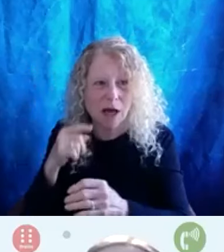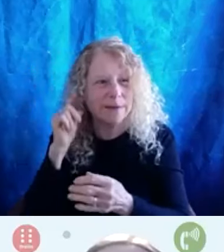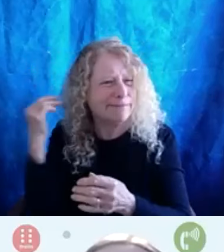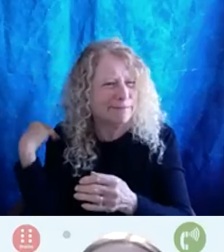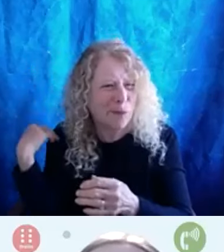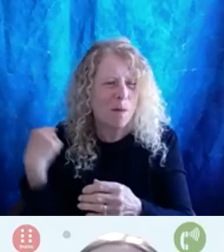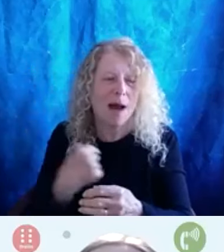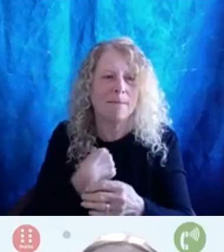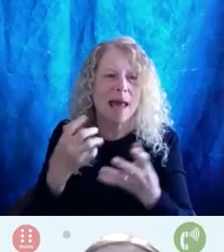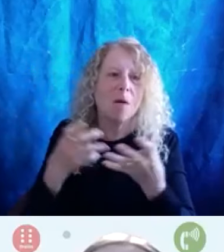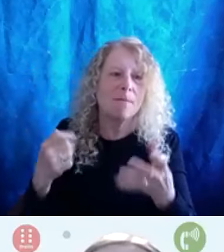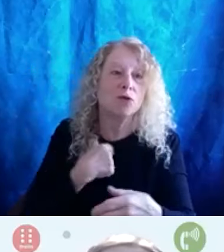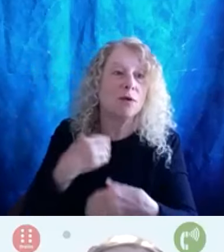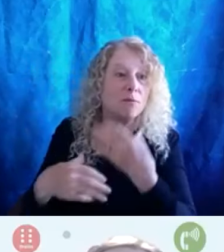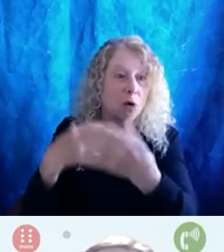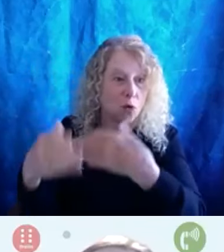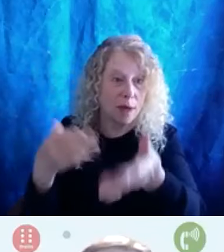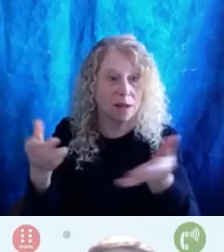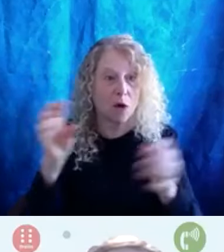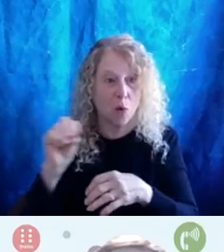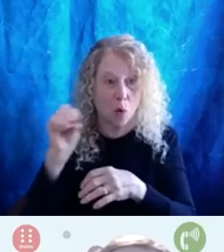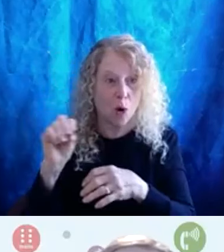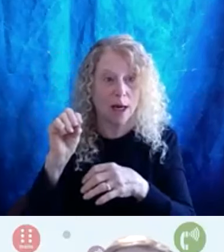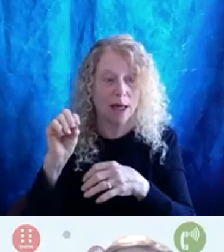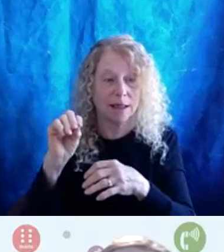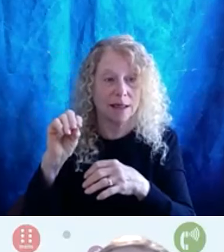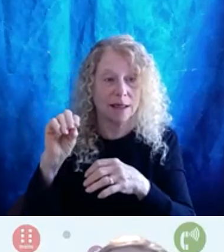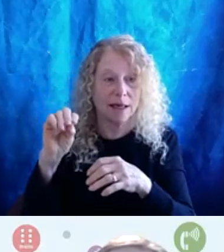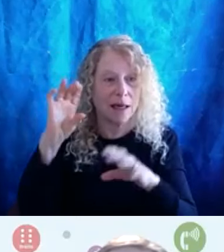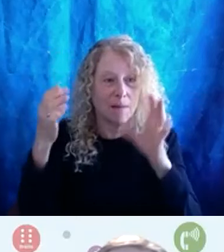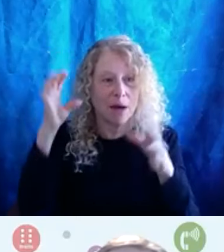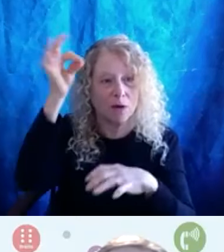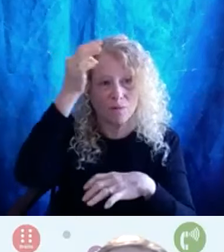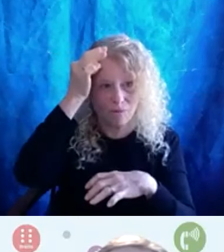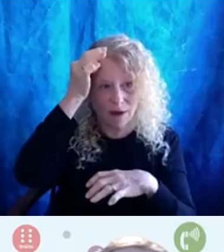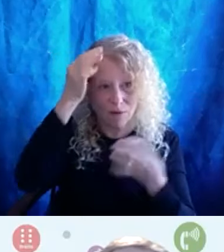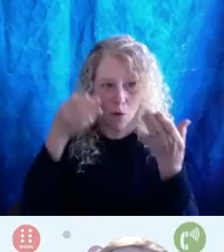have progressed in Oregon in comparison to the federal ways of looking at things